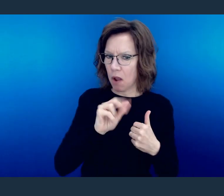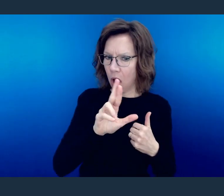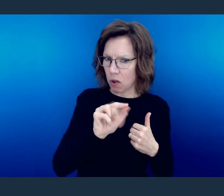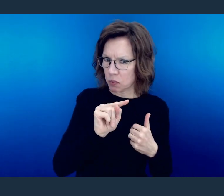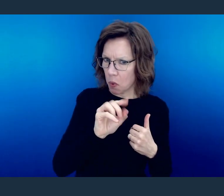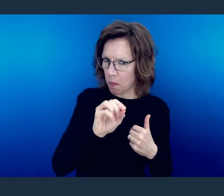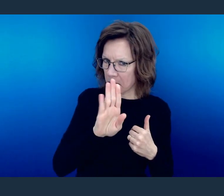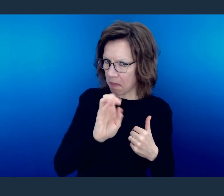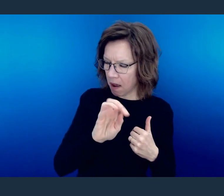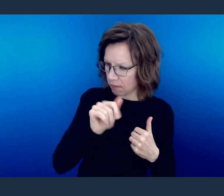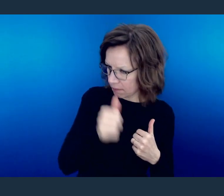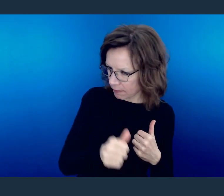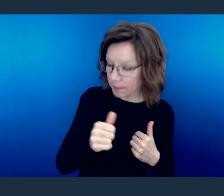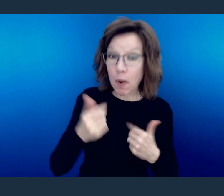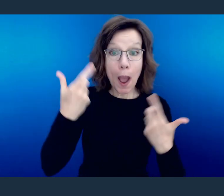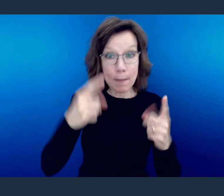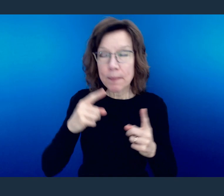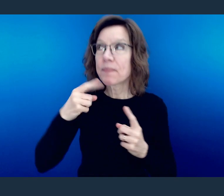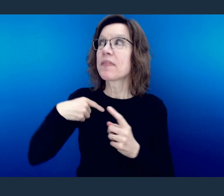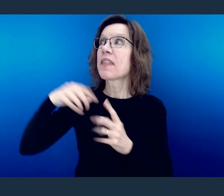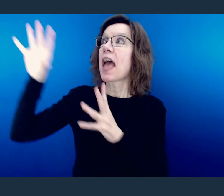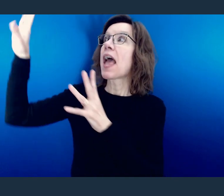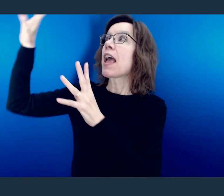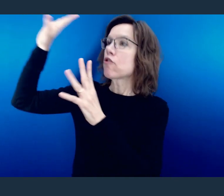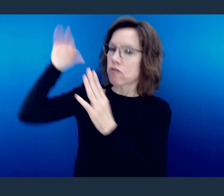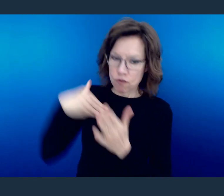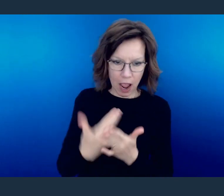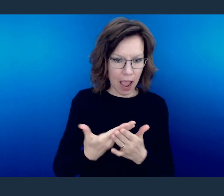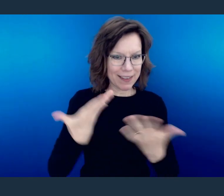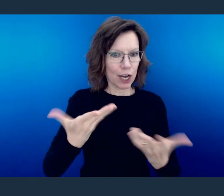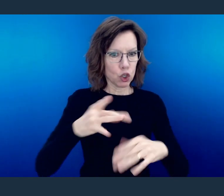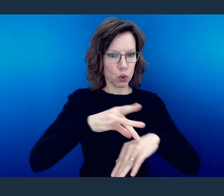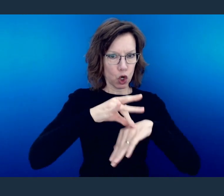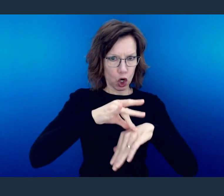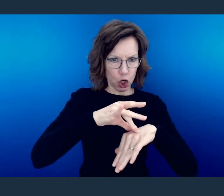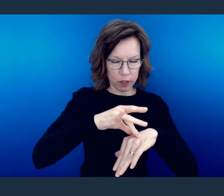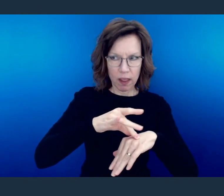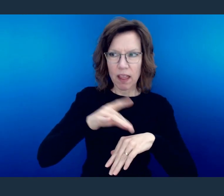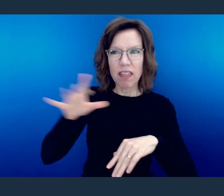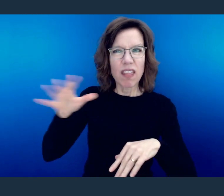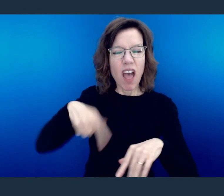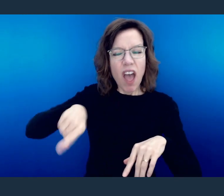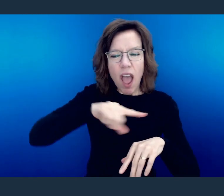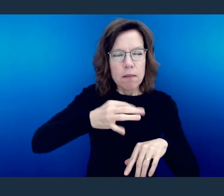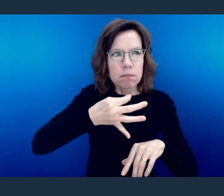And what they would do, they came to earth and they would scan things and they could